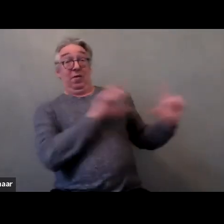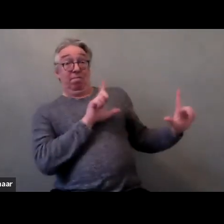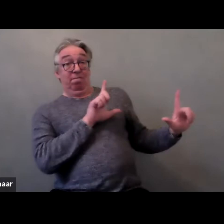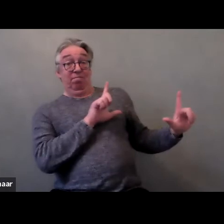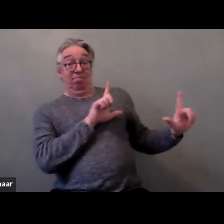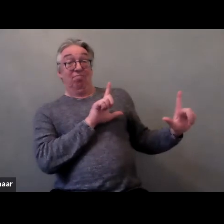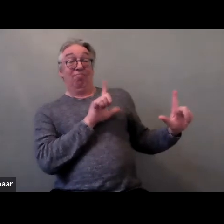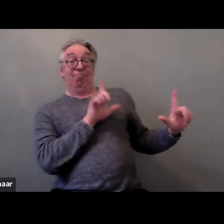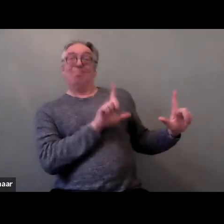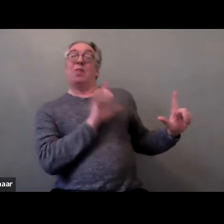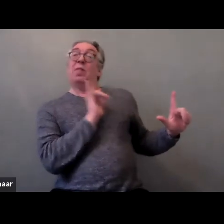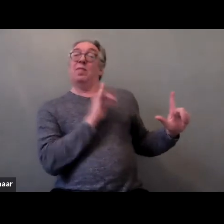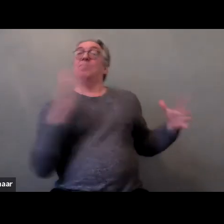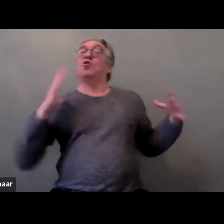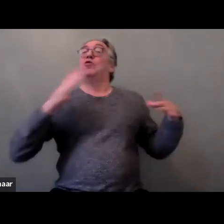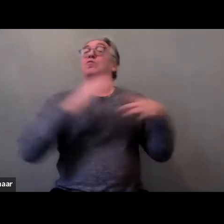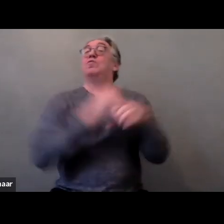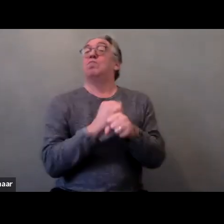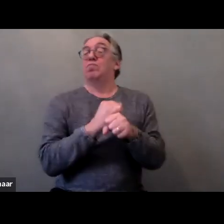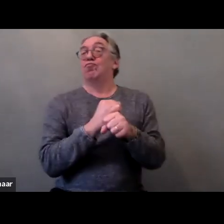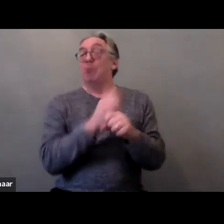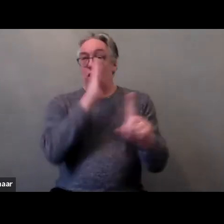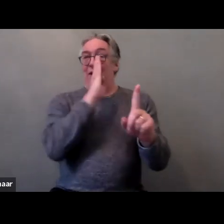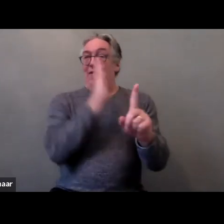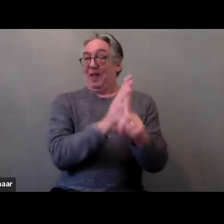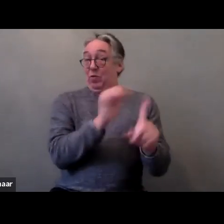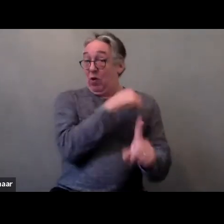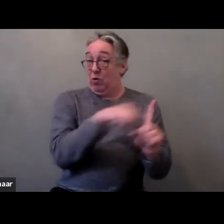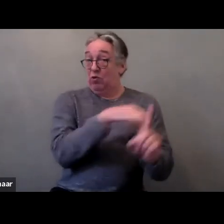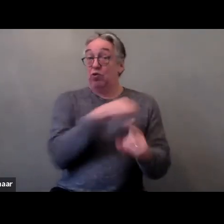so it talks about that direct violence, about structural violence,